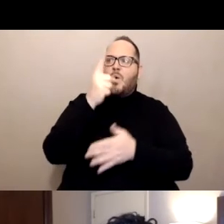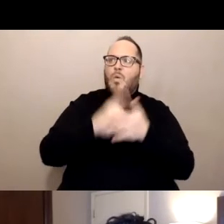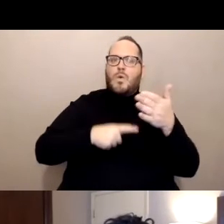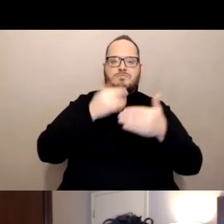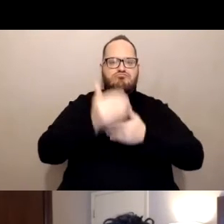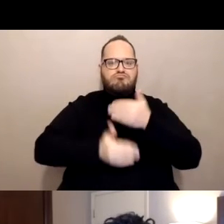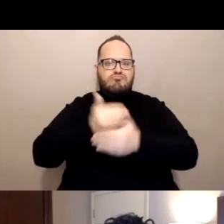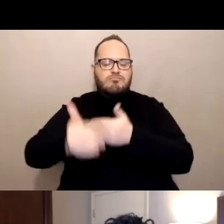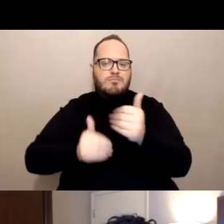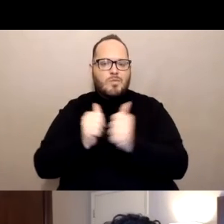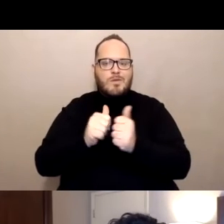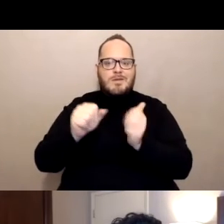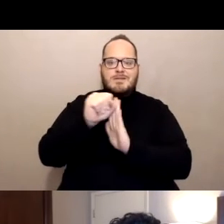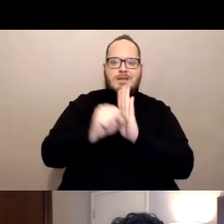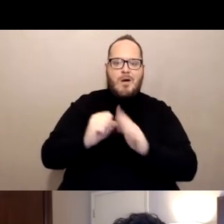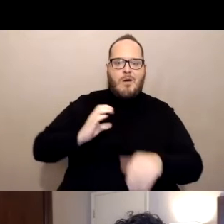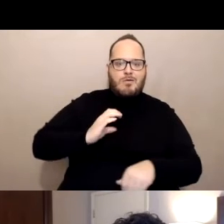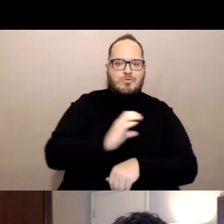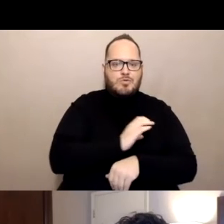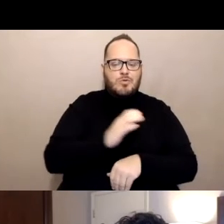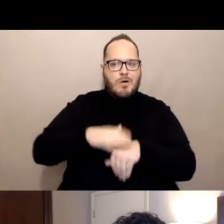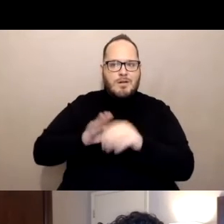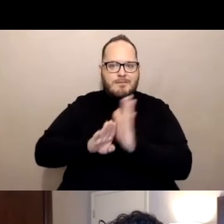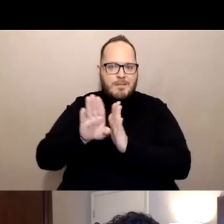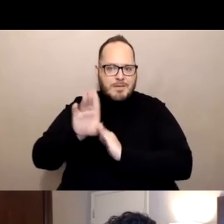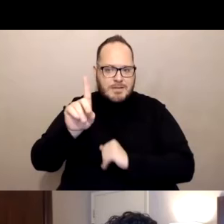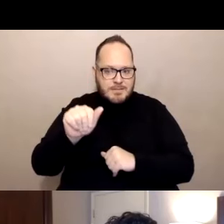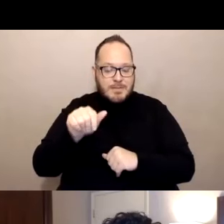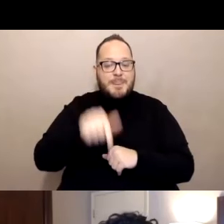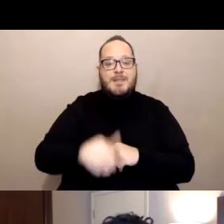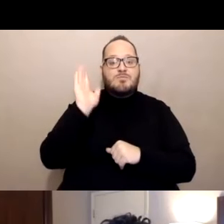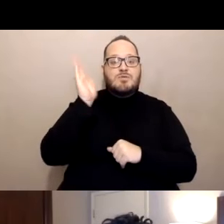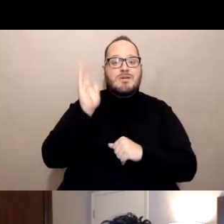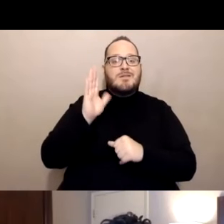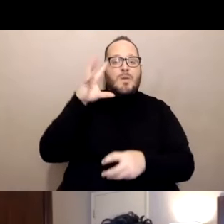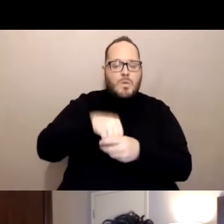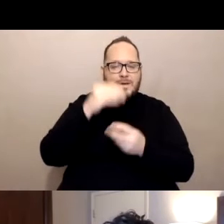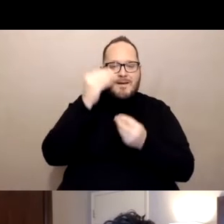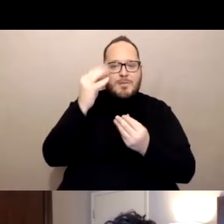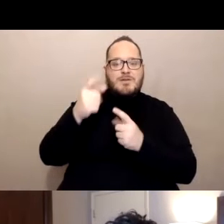And this presentation includes information provided by the California community vaccine advisory committee.